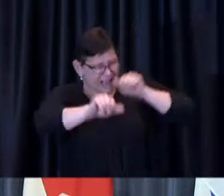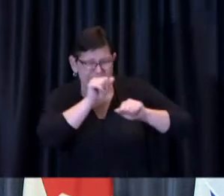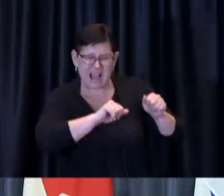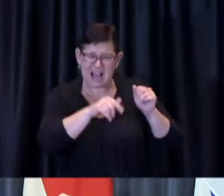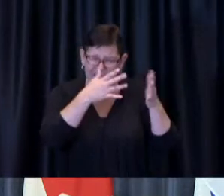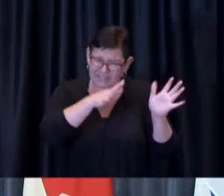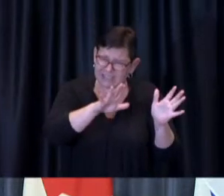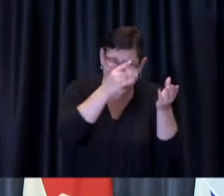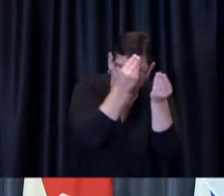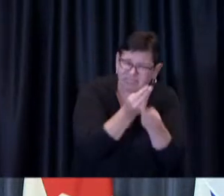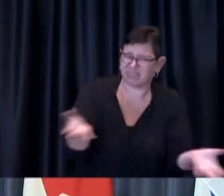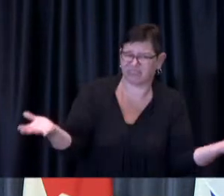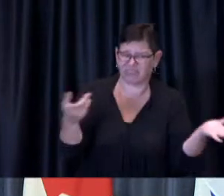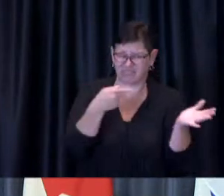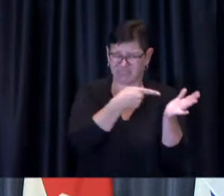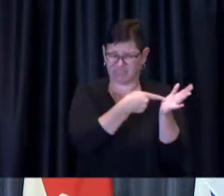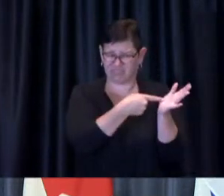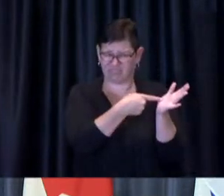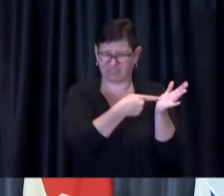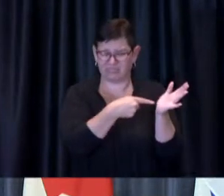so I will make three key points.